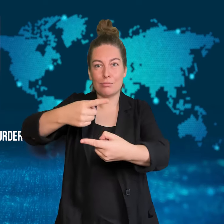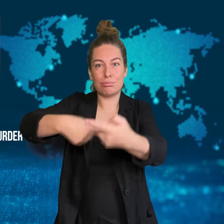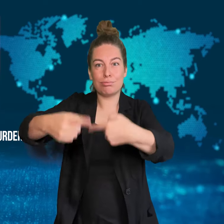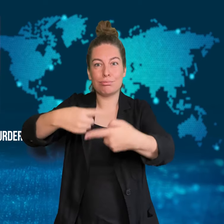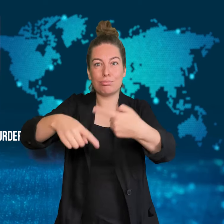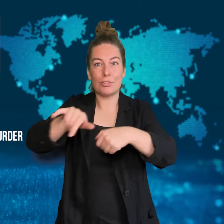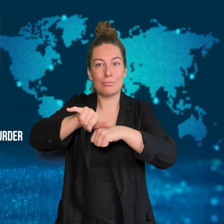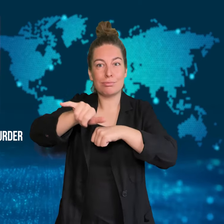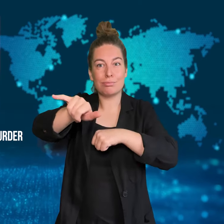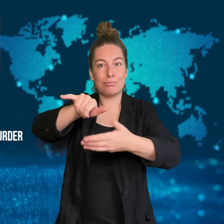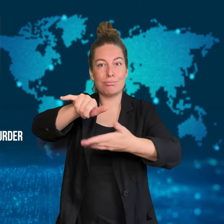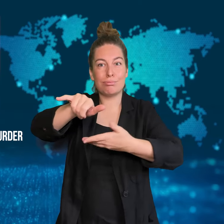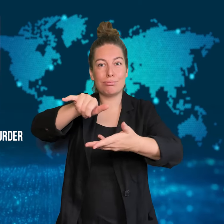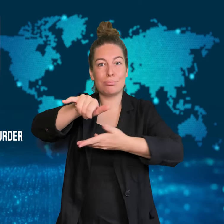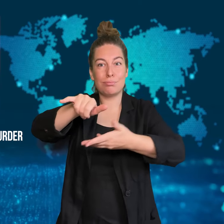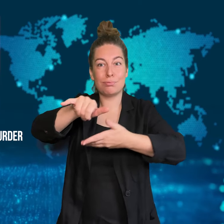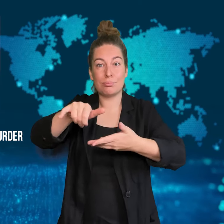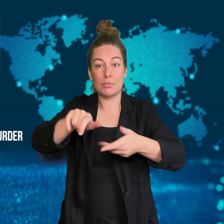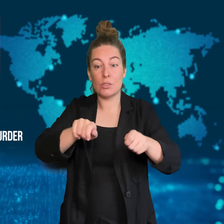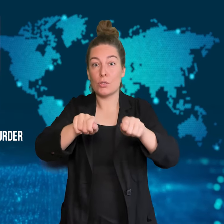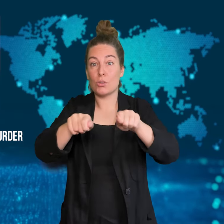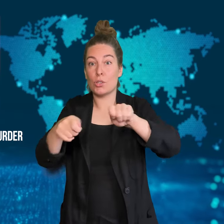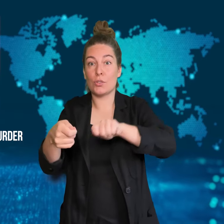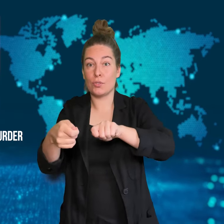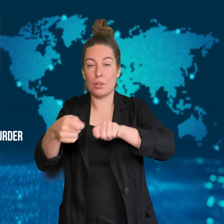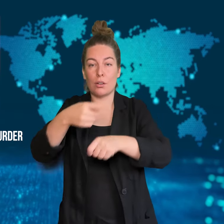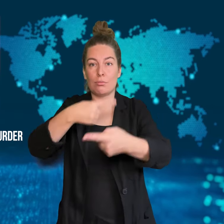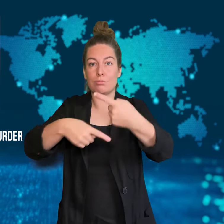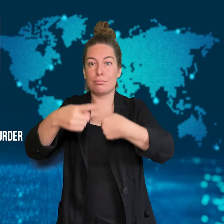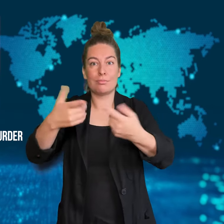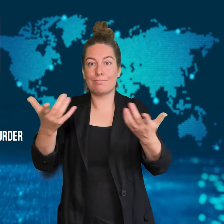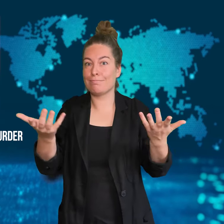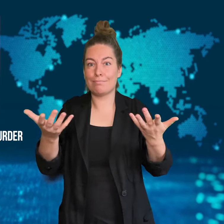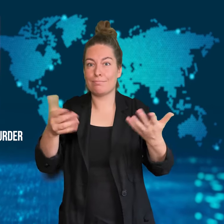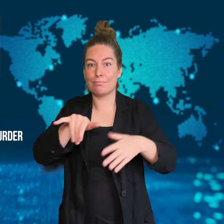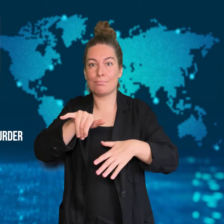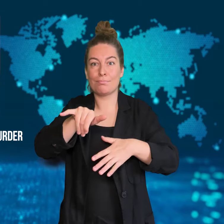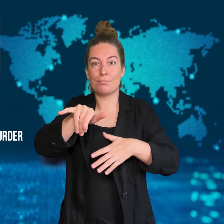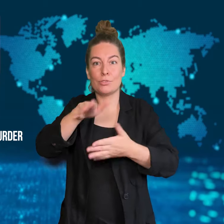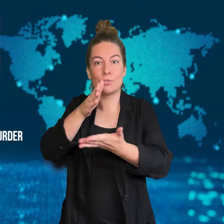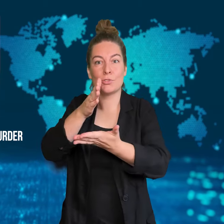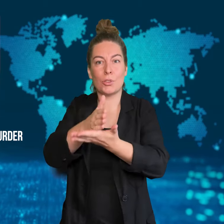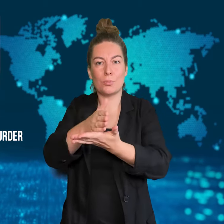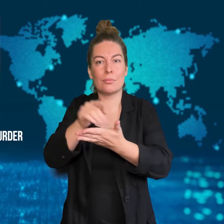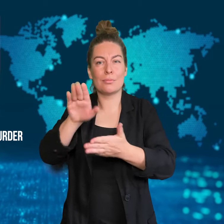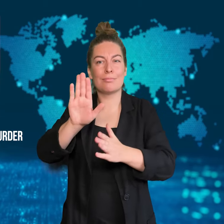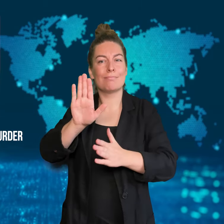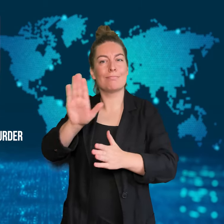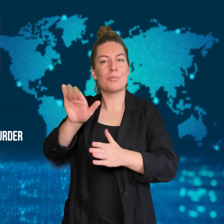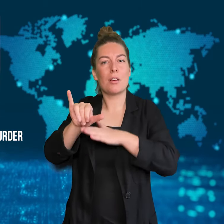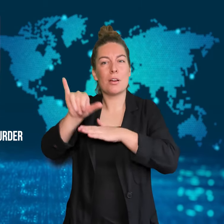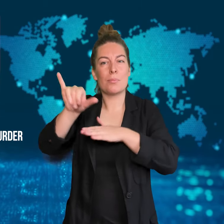the fuel supply to the engines.